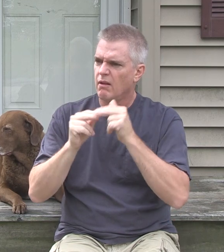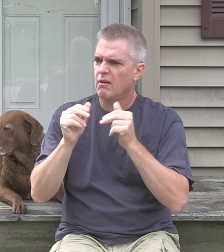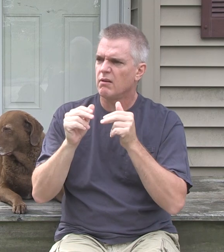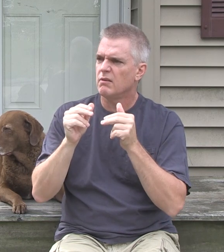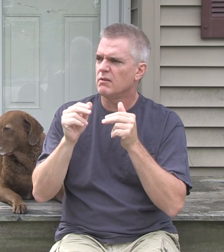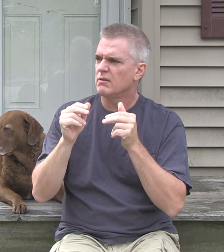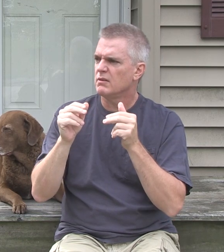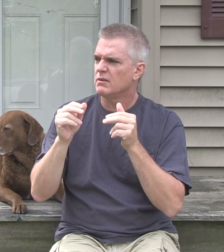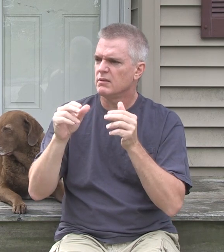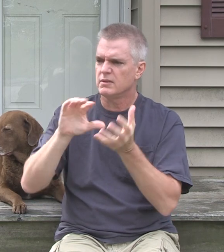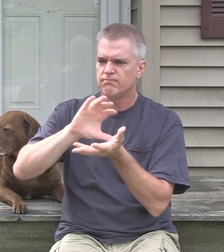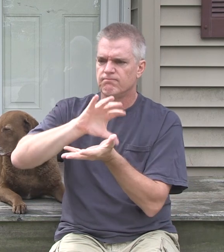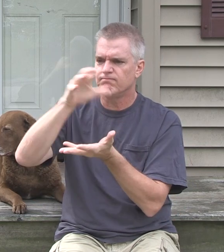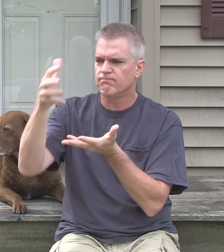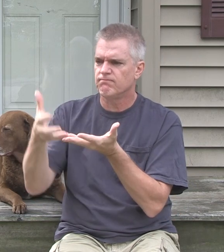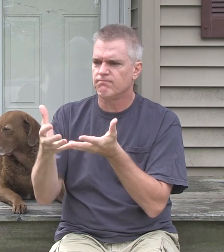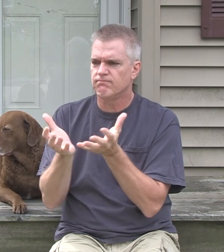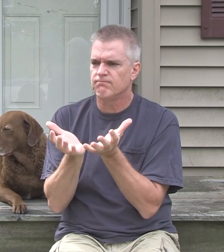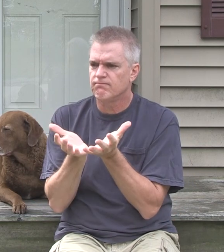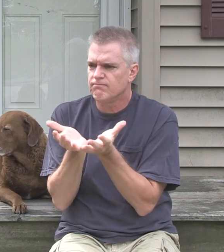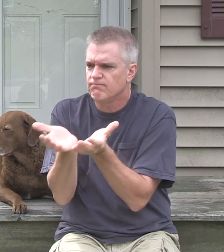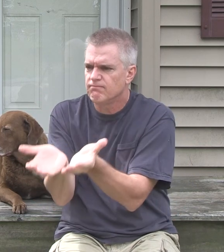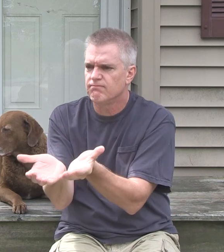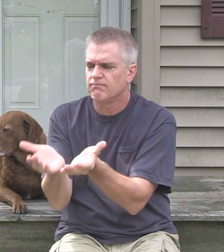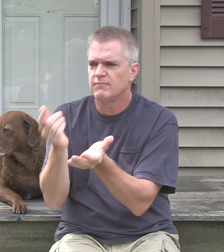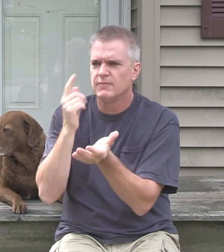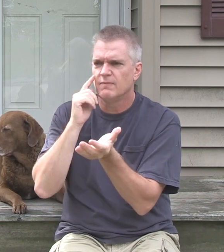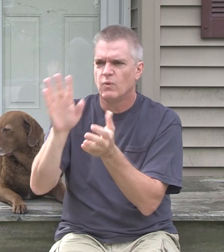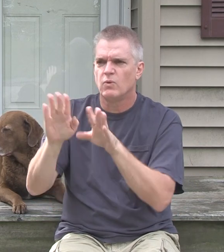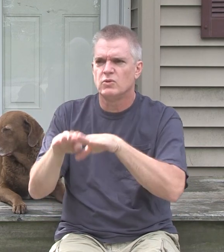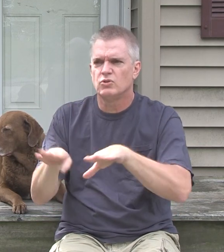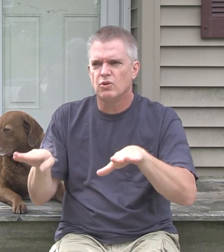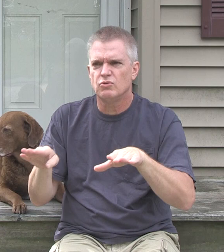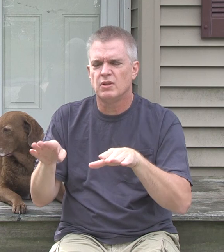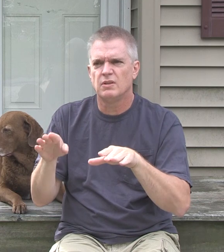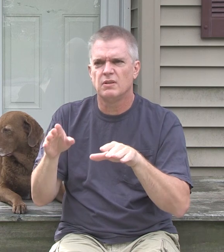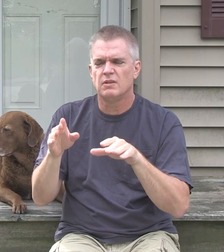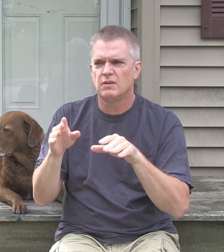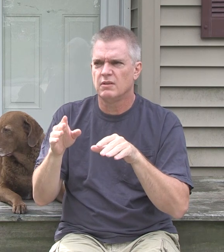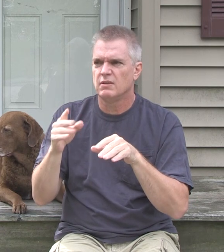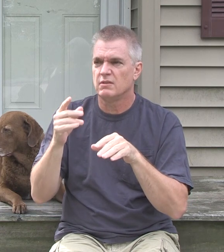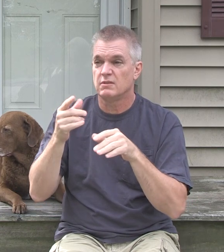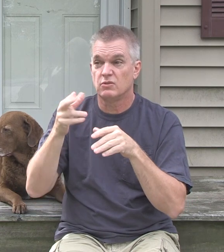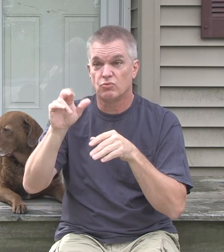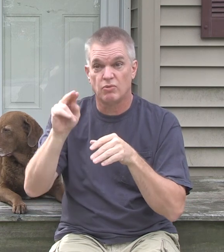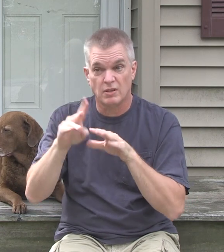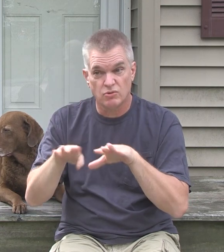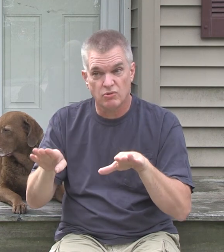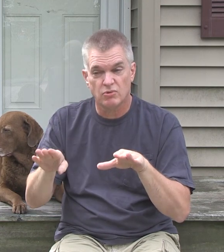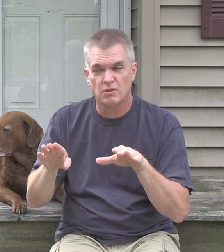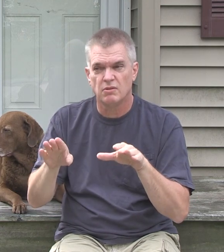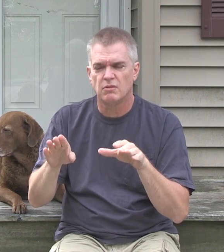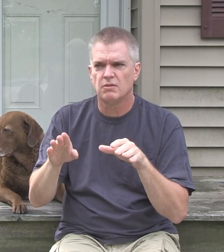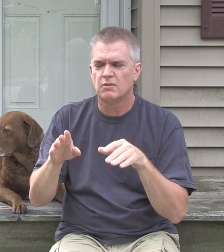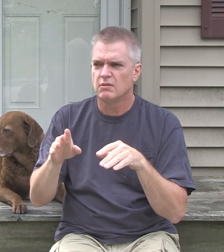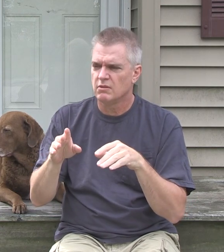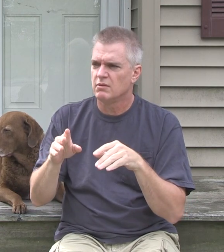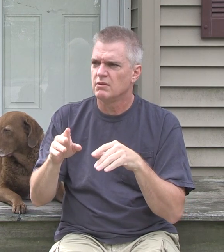repository of knowledge and wisdom for his children... and for potentially his grandchildren.